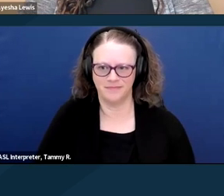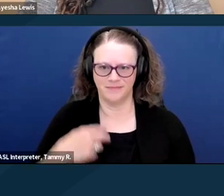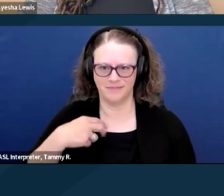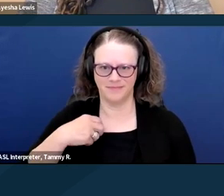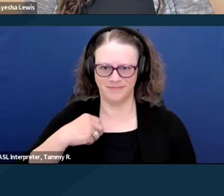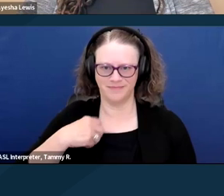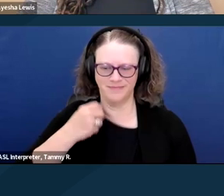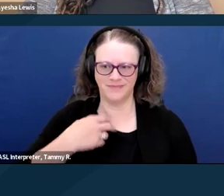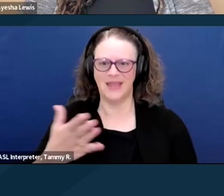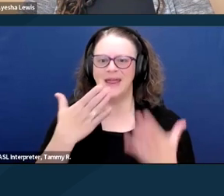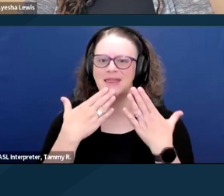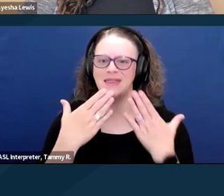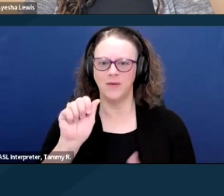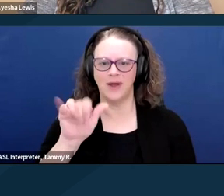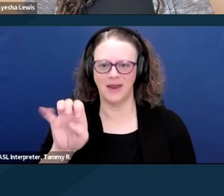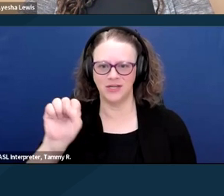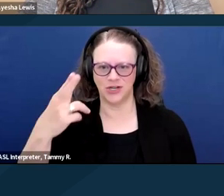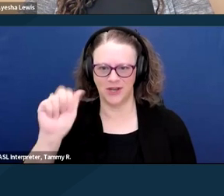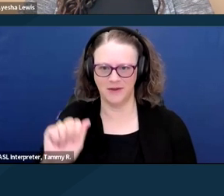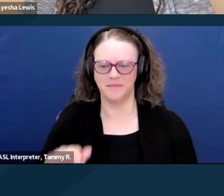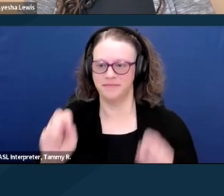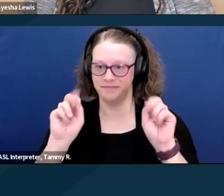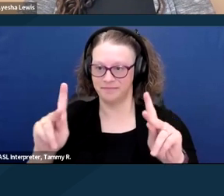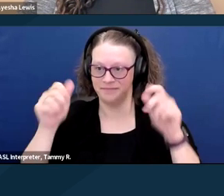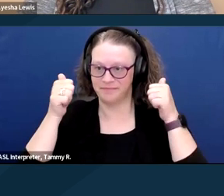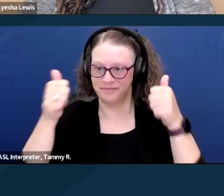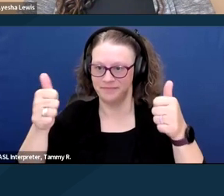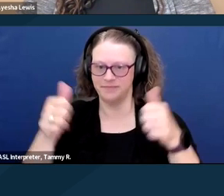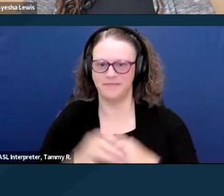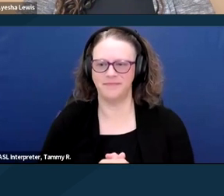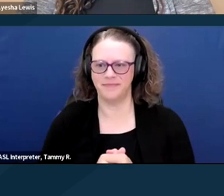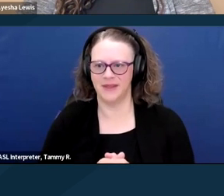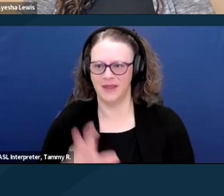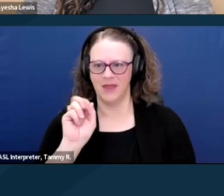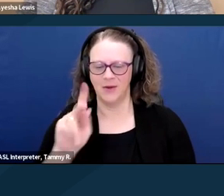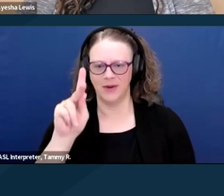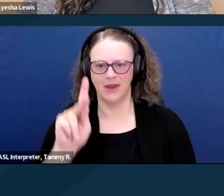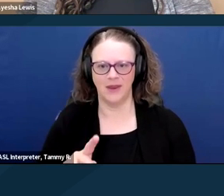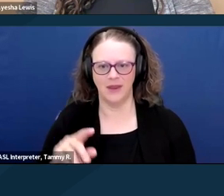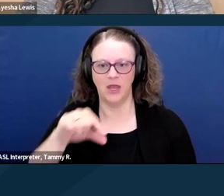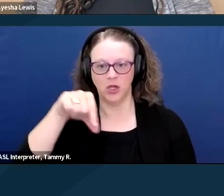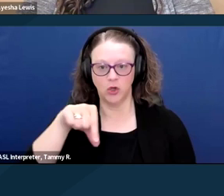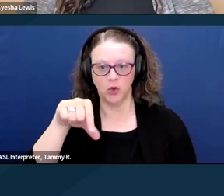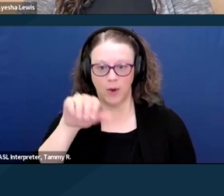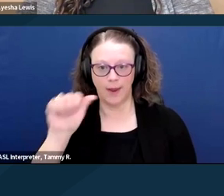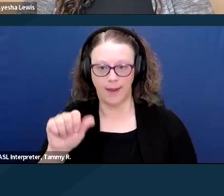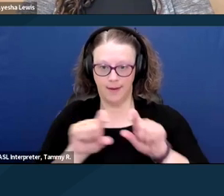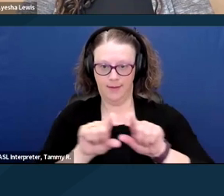Thank you, Ayesha. Thank you. Okay. The Q&A will be open if anyone has questions